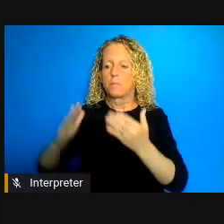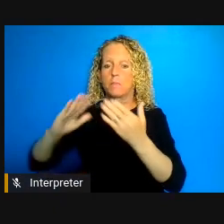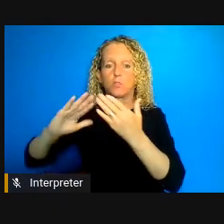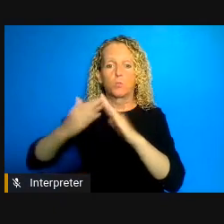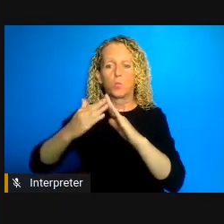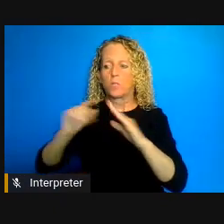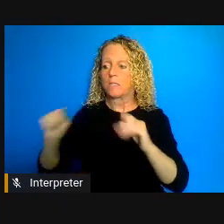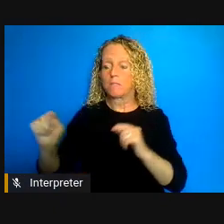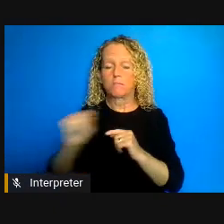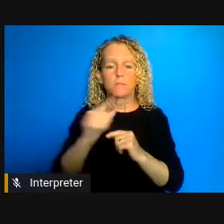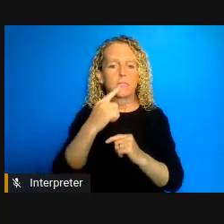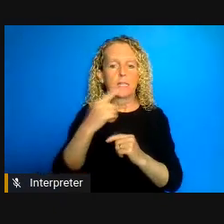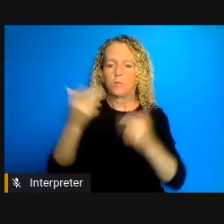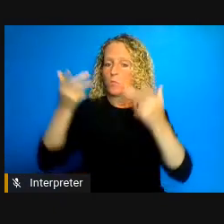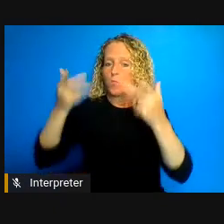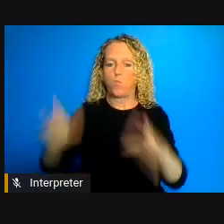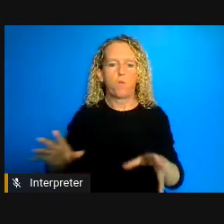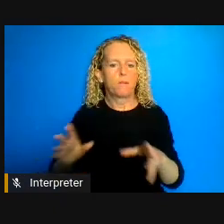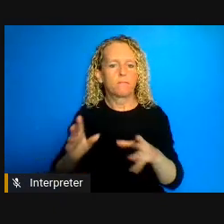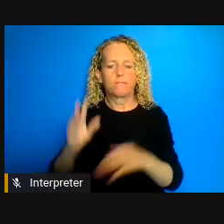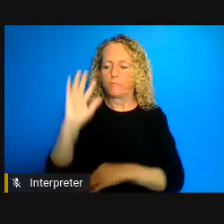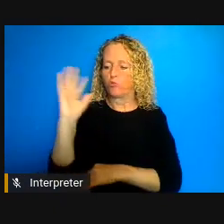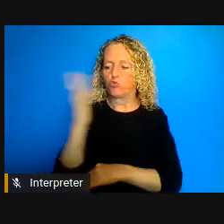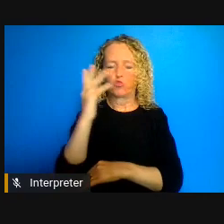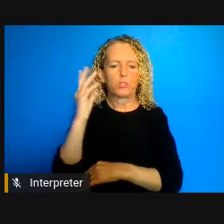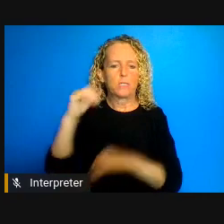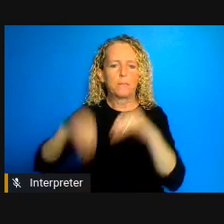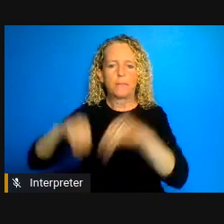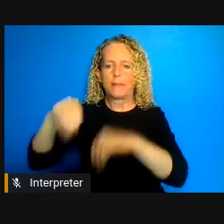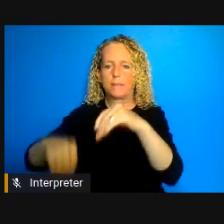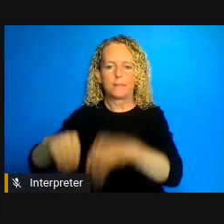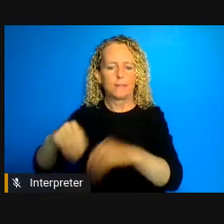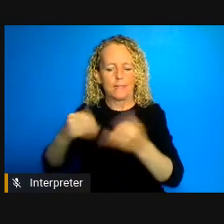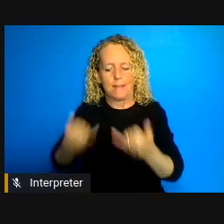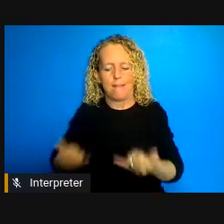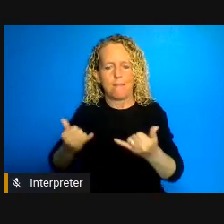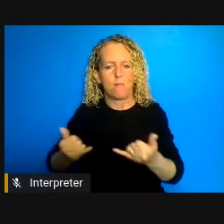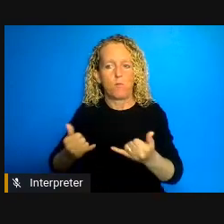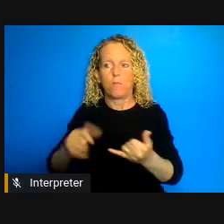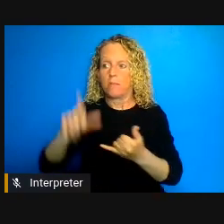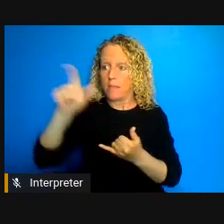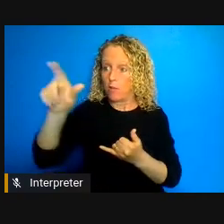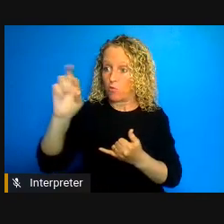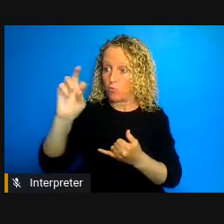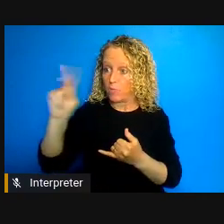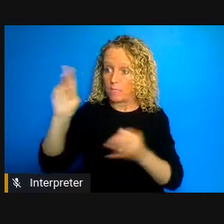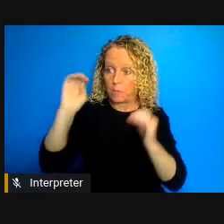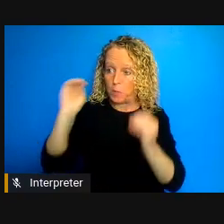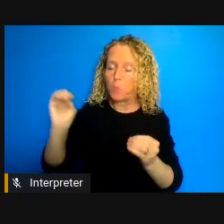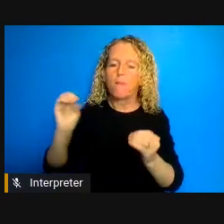taking place in their community until the risk is over. One of the dramatic